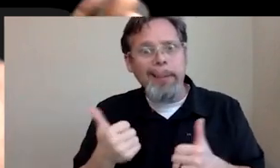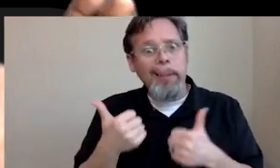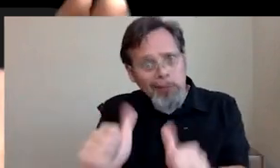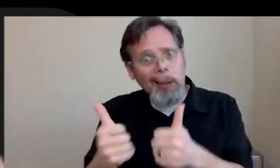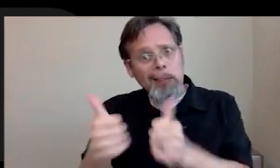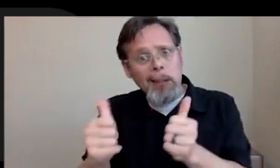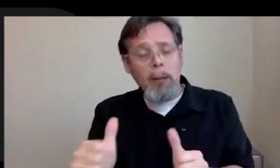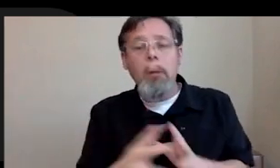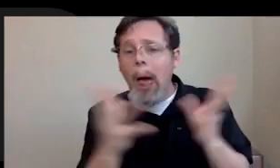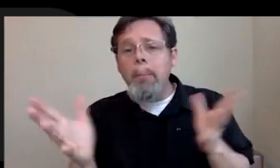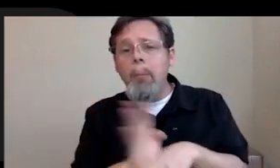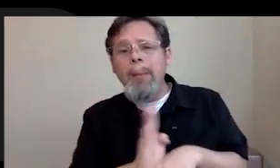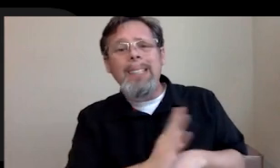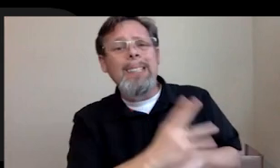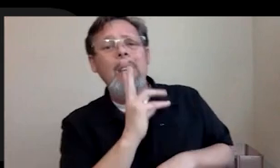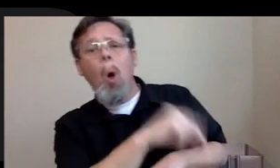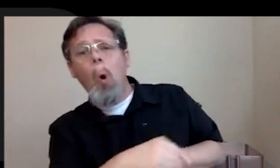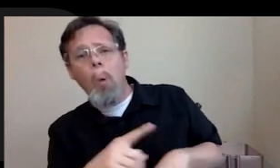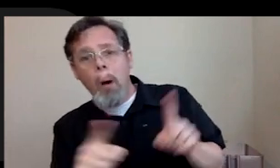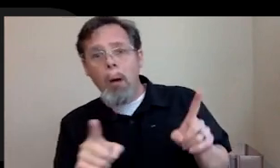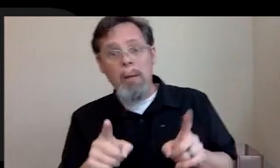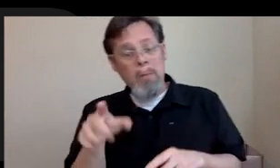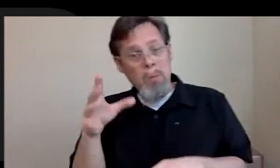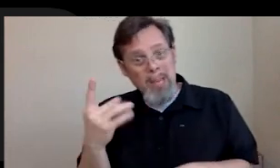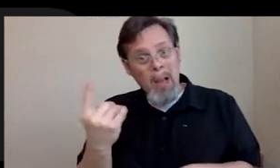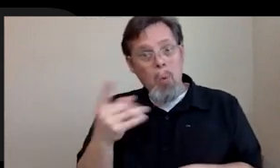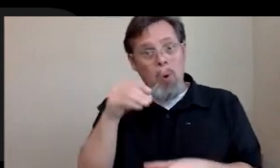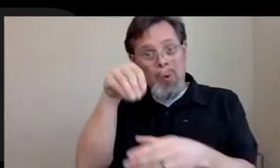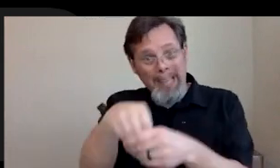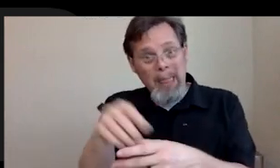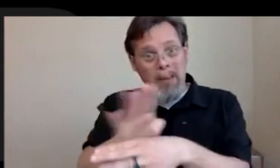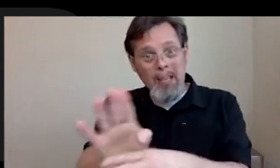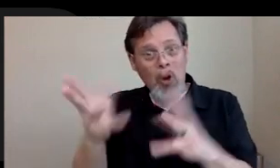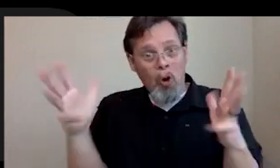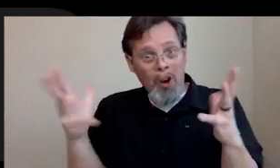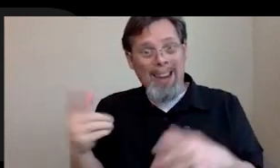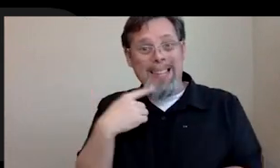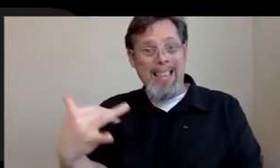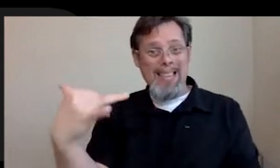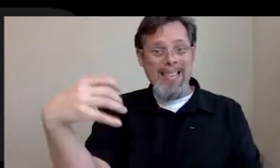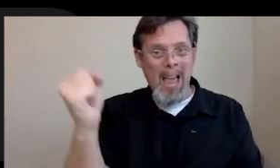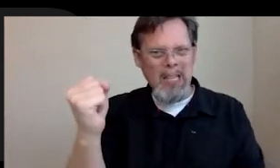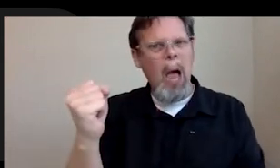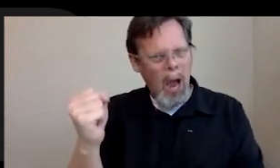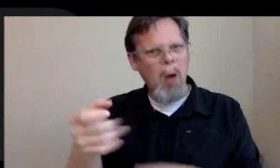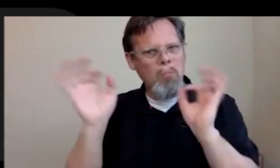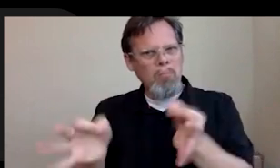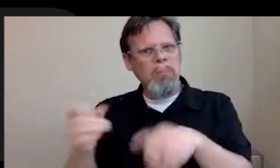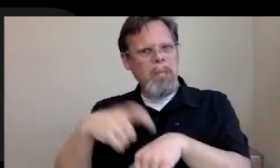to be busy and will say no. But if you get someone who's in the industry who says yes, like, I will devote time as a professional to help you become a